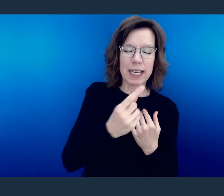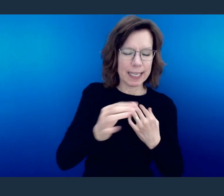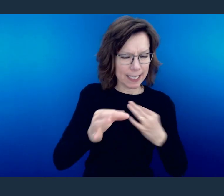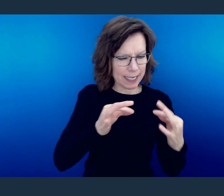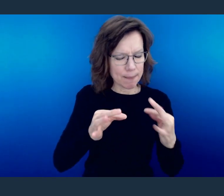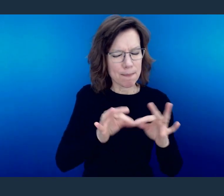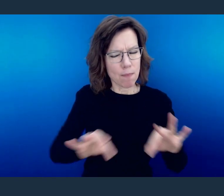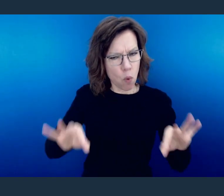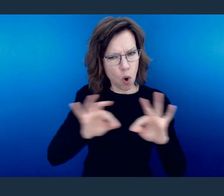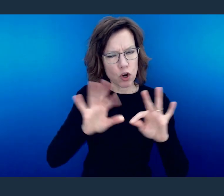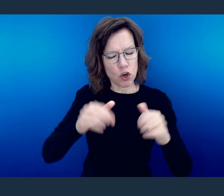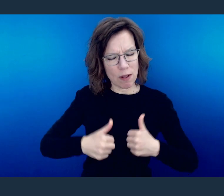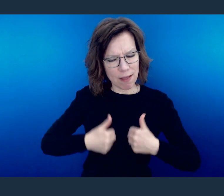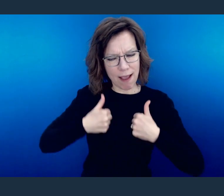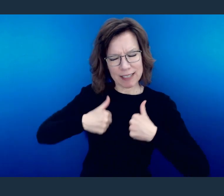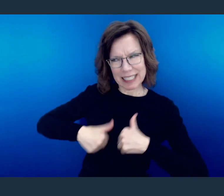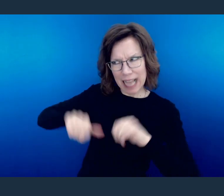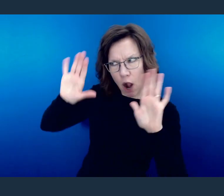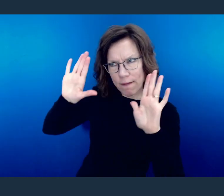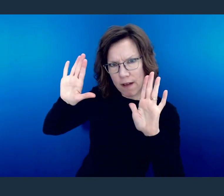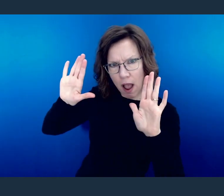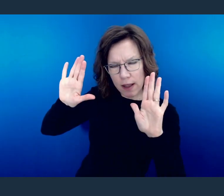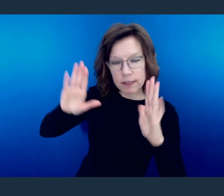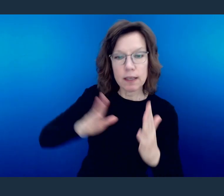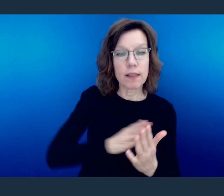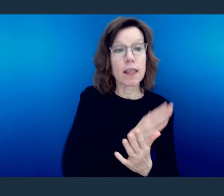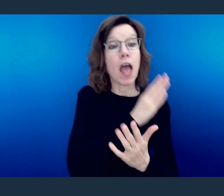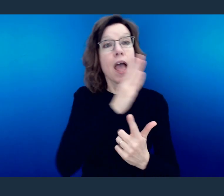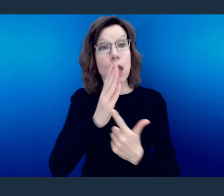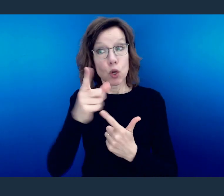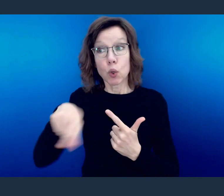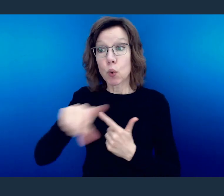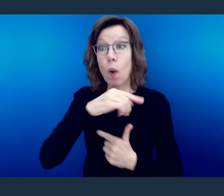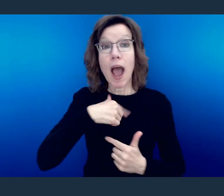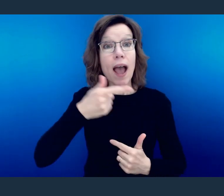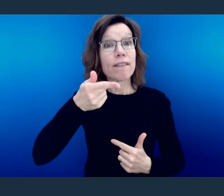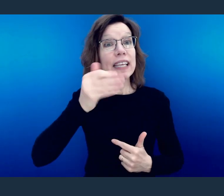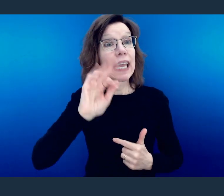He transitioned a little bit and he talks about these gifts that we should use as we